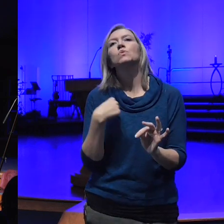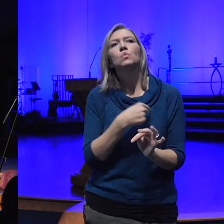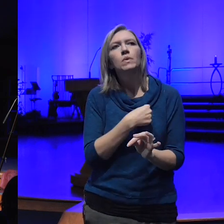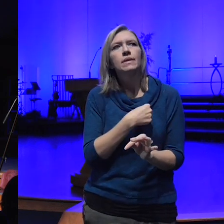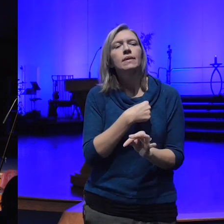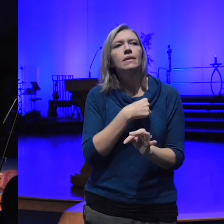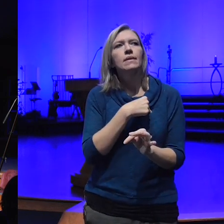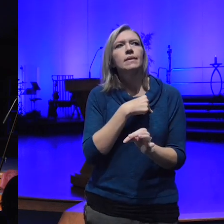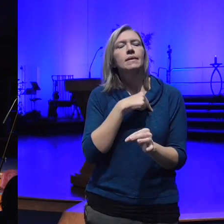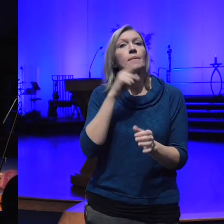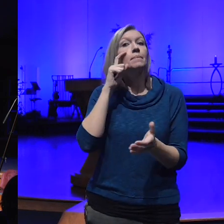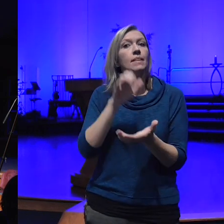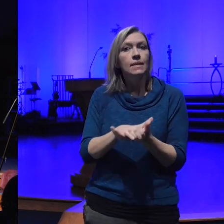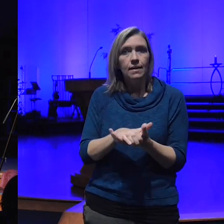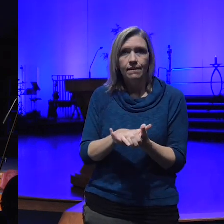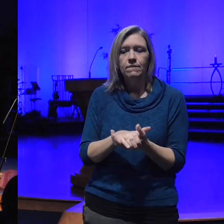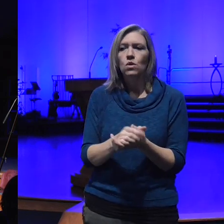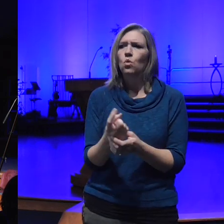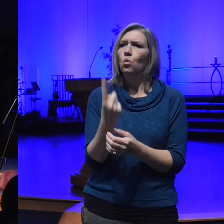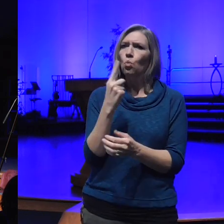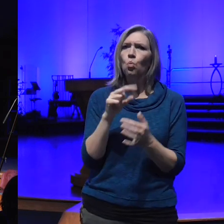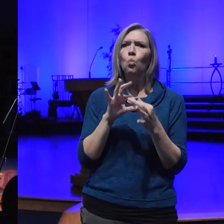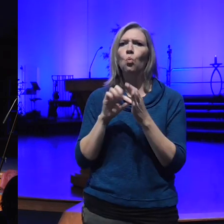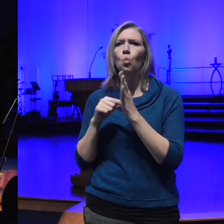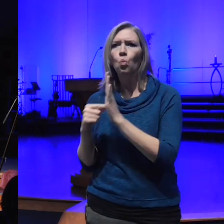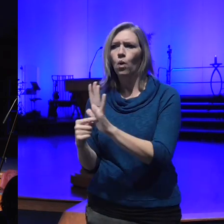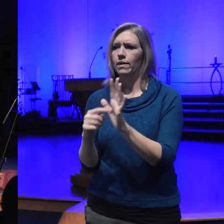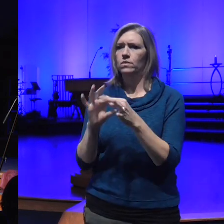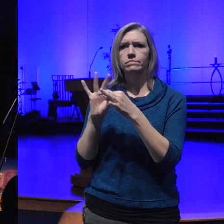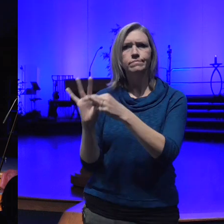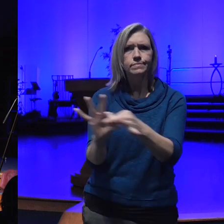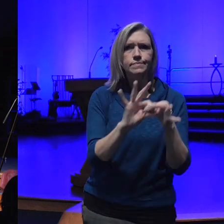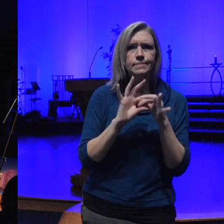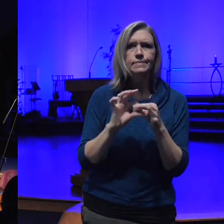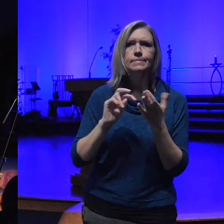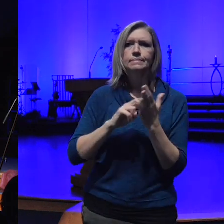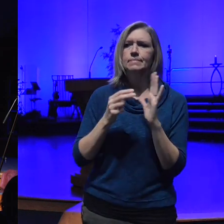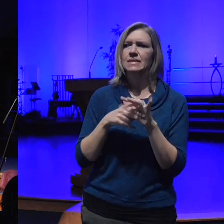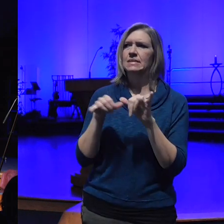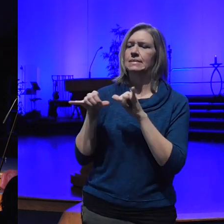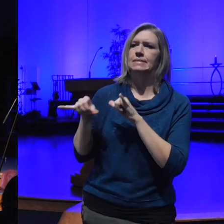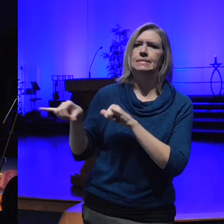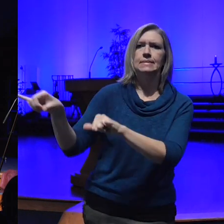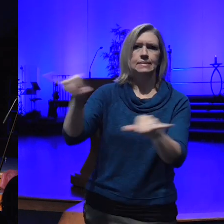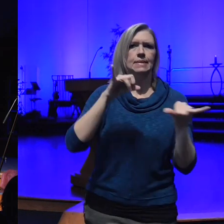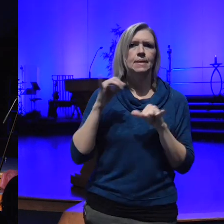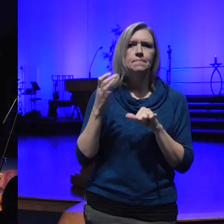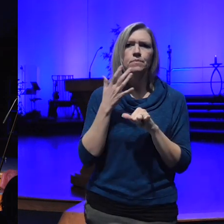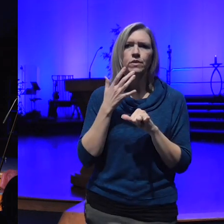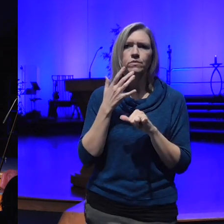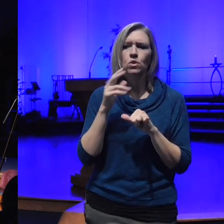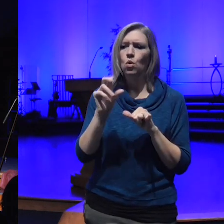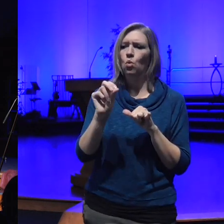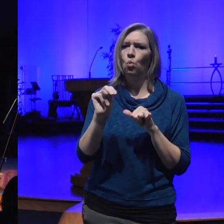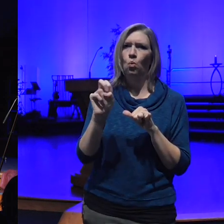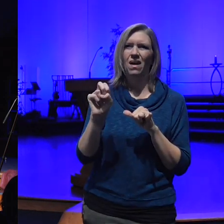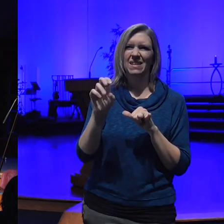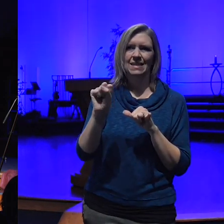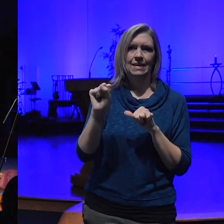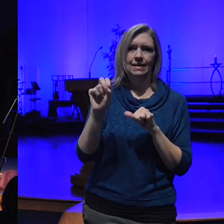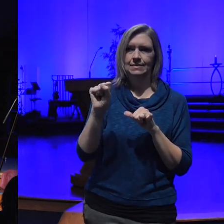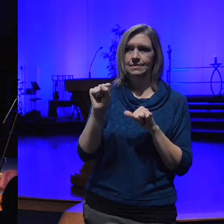Oneness means that everybody has to have the same preferences and that simply is not true